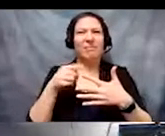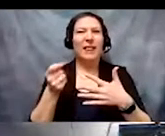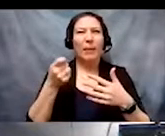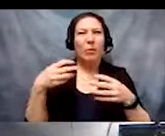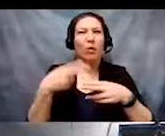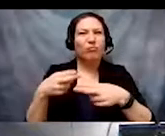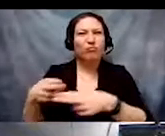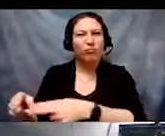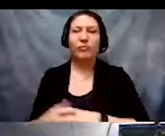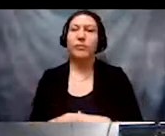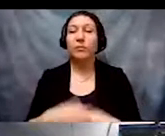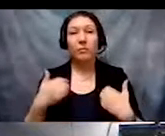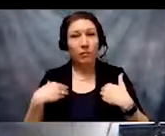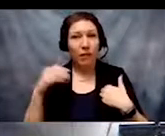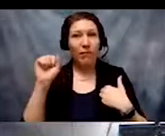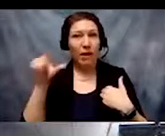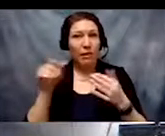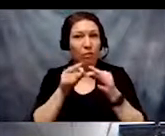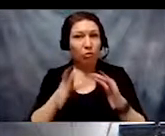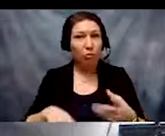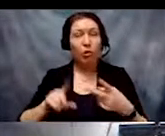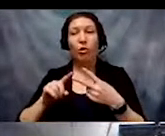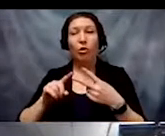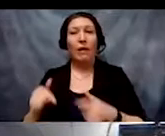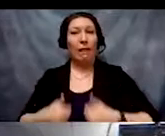and live captioning available. To access ASL interpretation